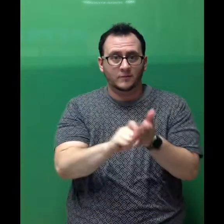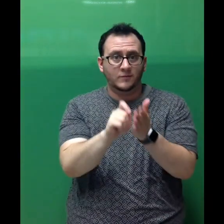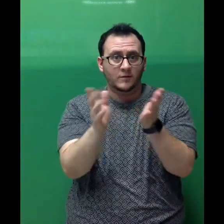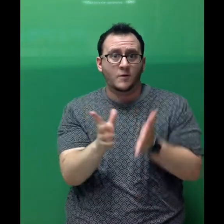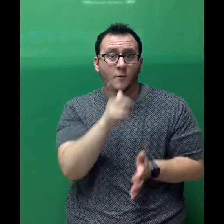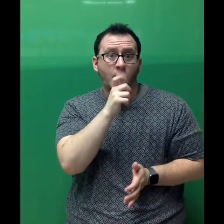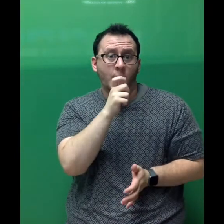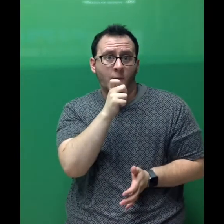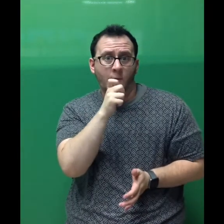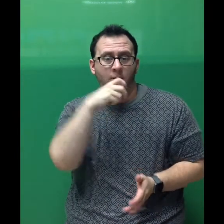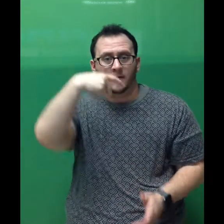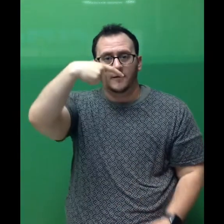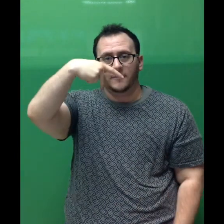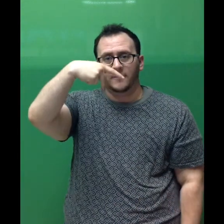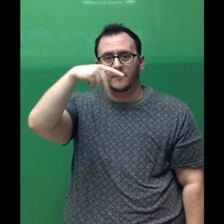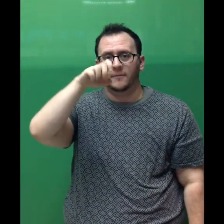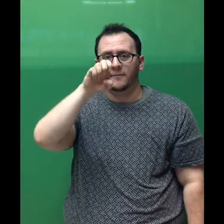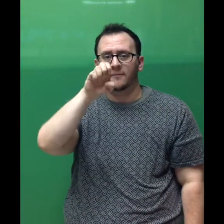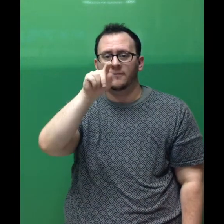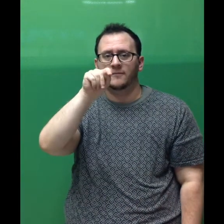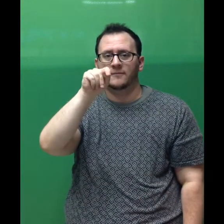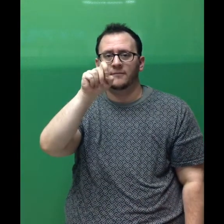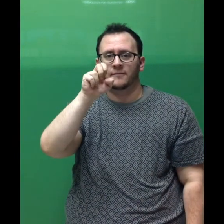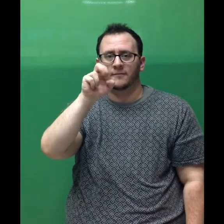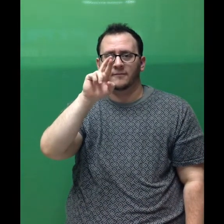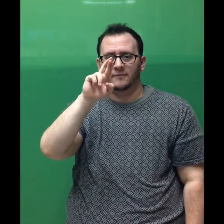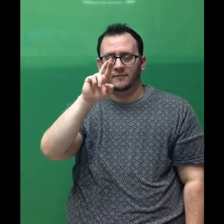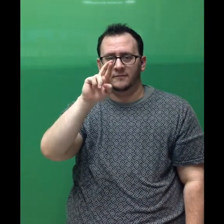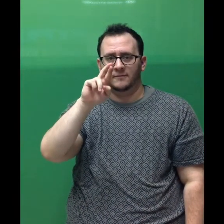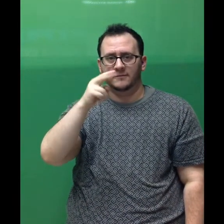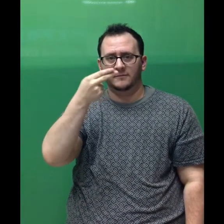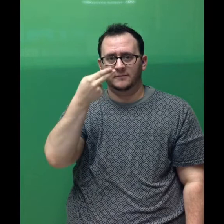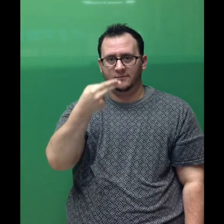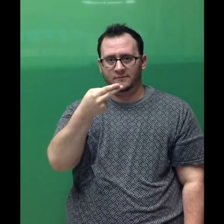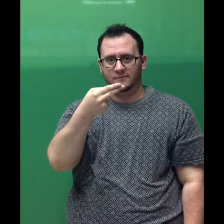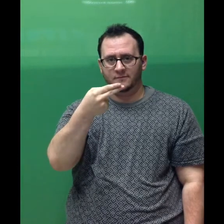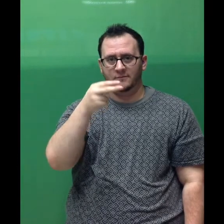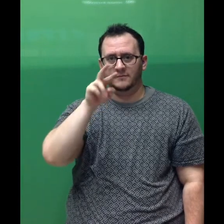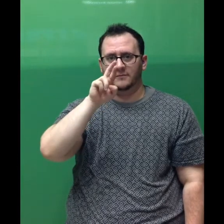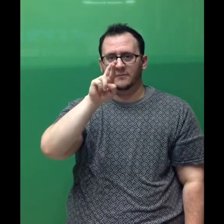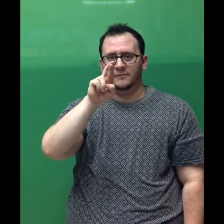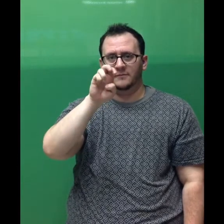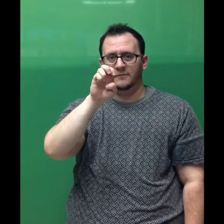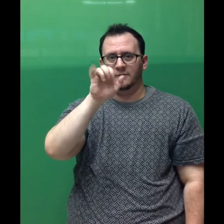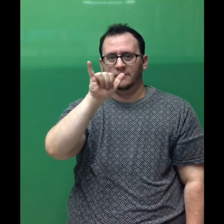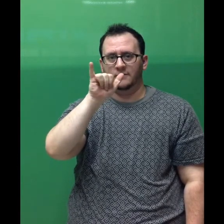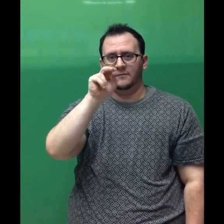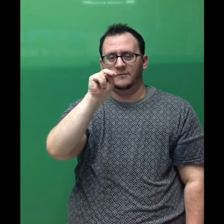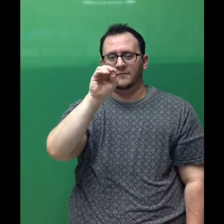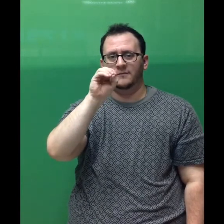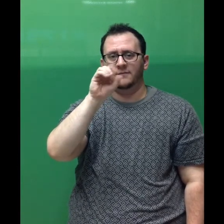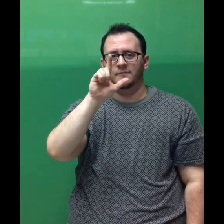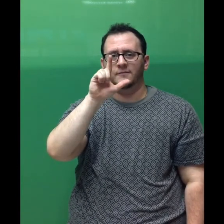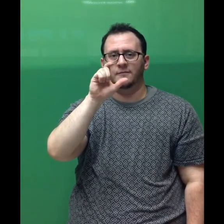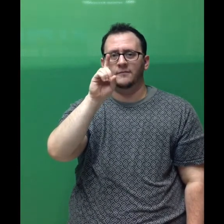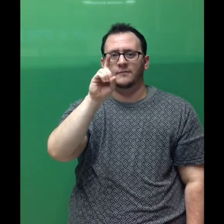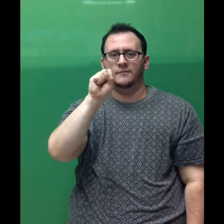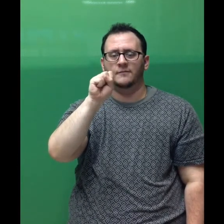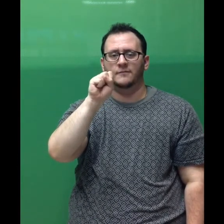Written by Peter H. Reynolds